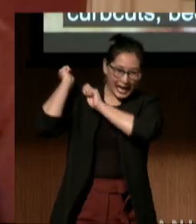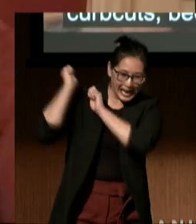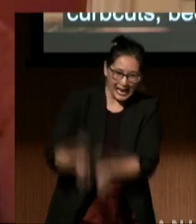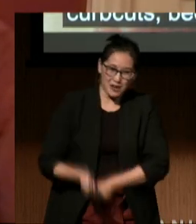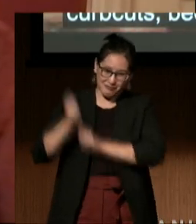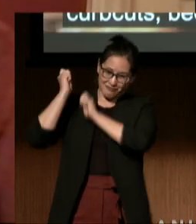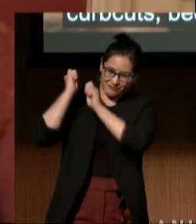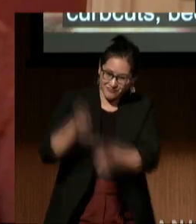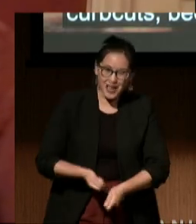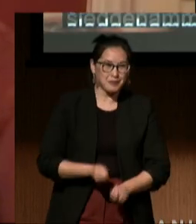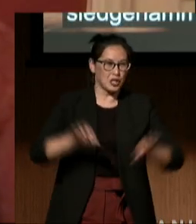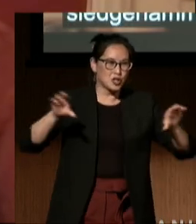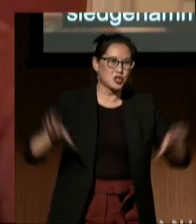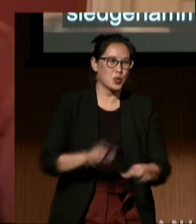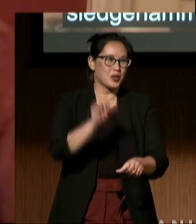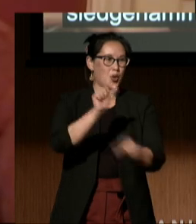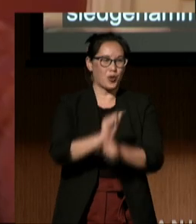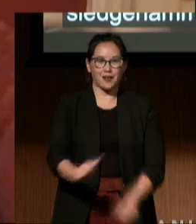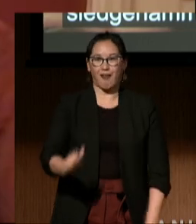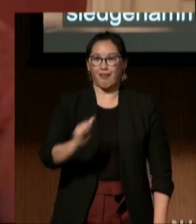We may make mistakes along the way, and believe me,